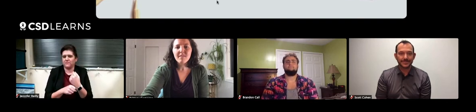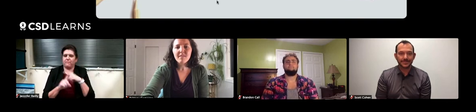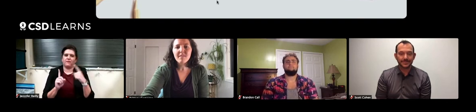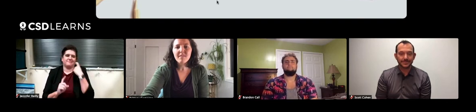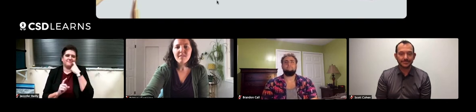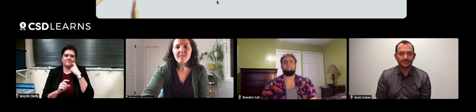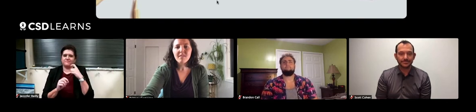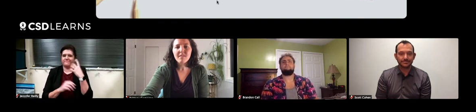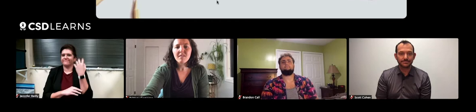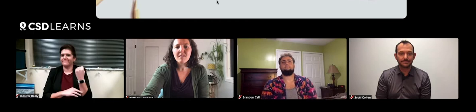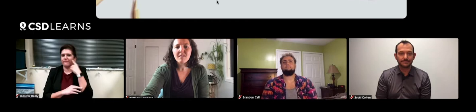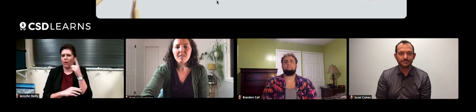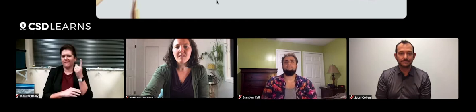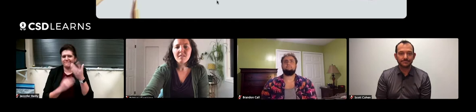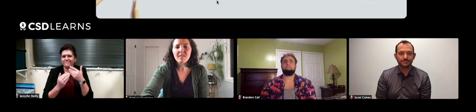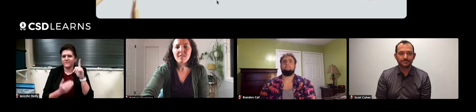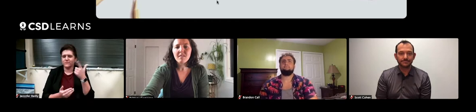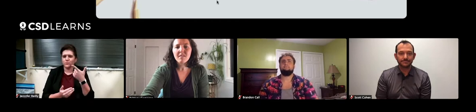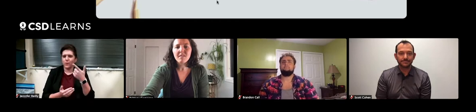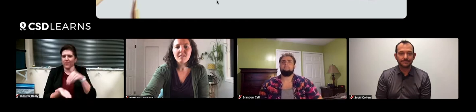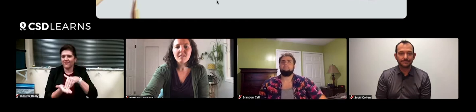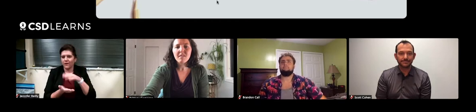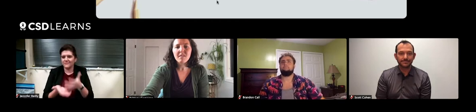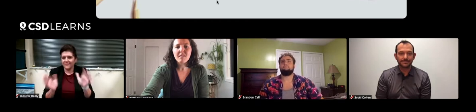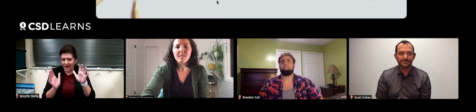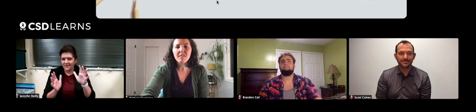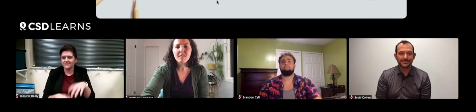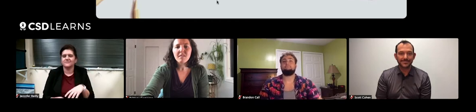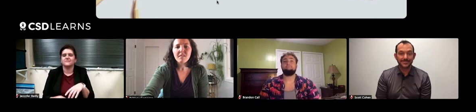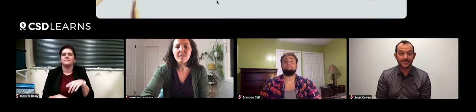But just recently we got the record of 21000 nests.